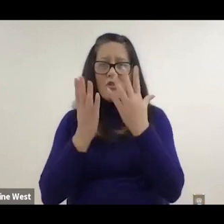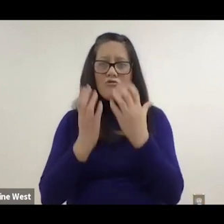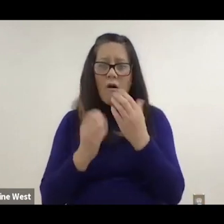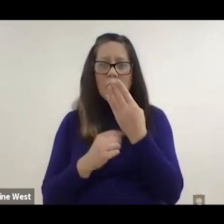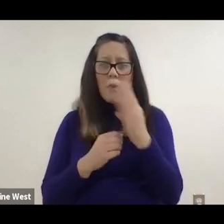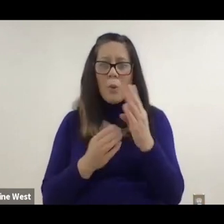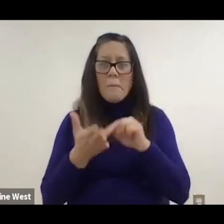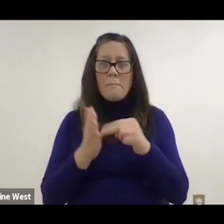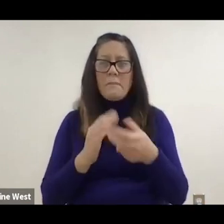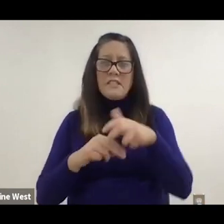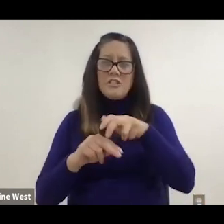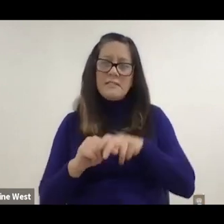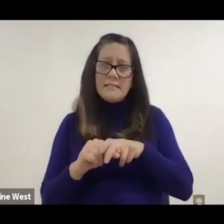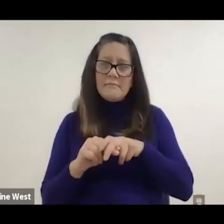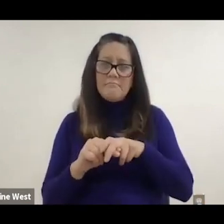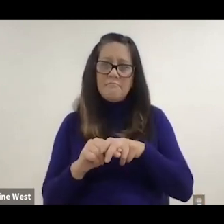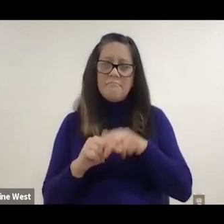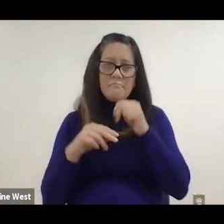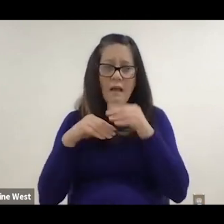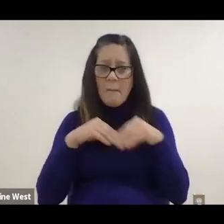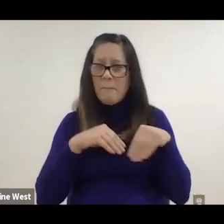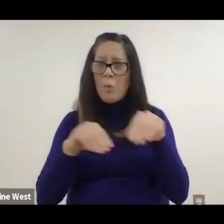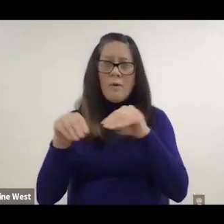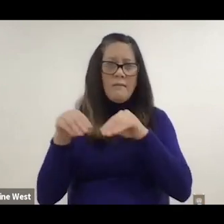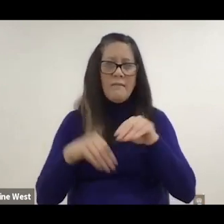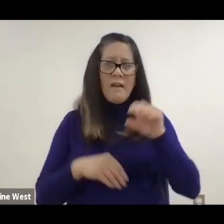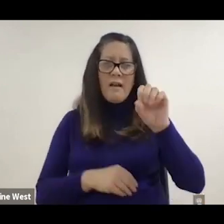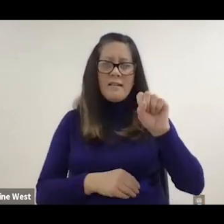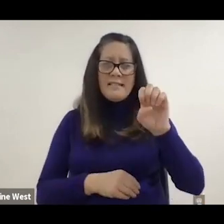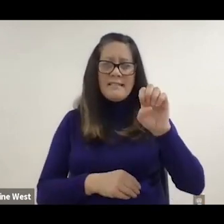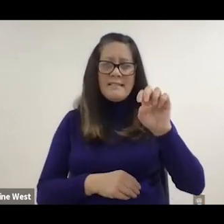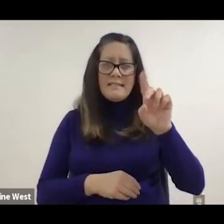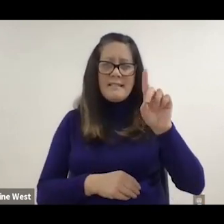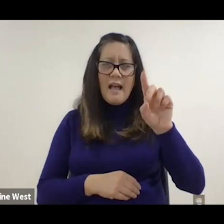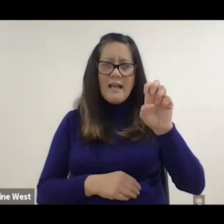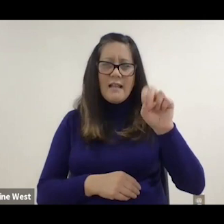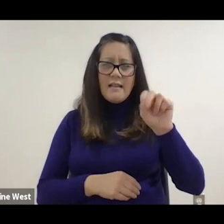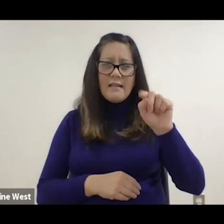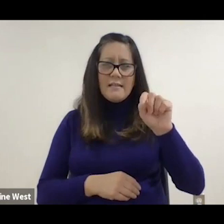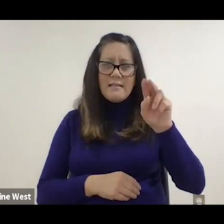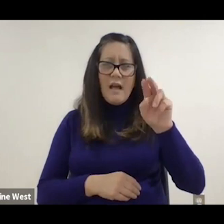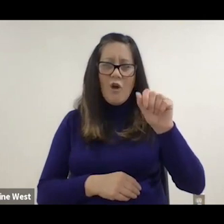Activity, not not doing very much movement at all and then the creamy